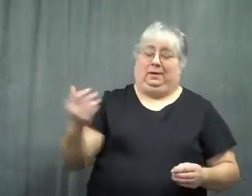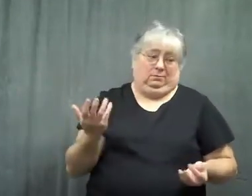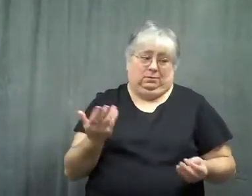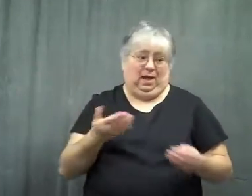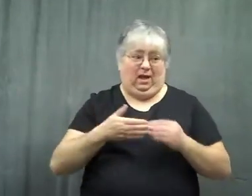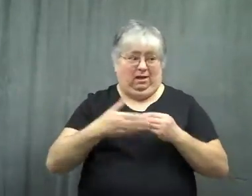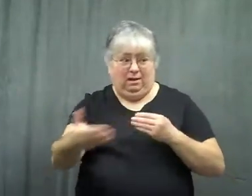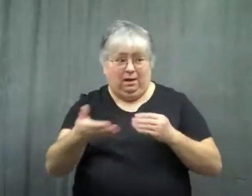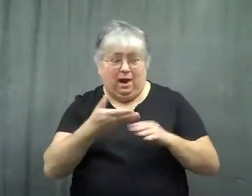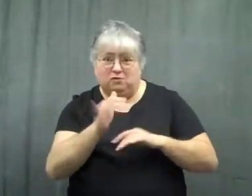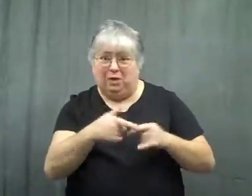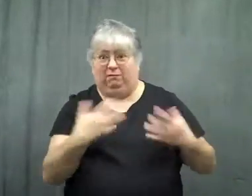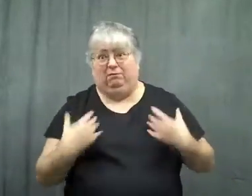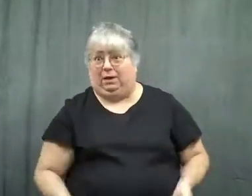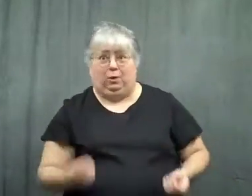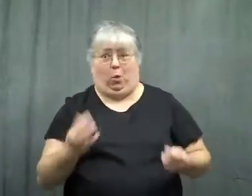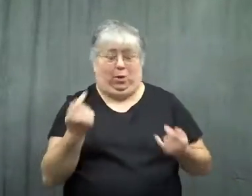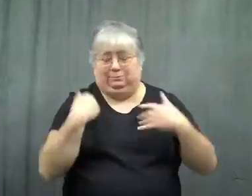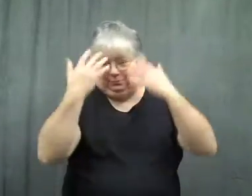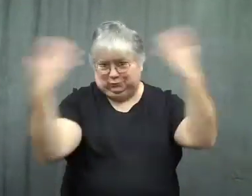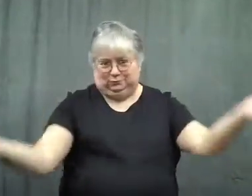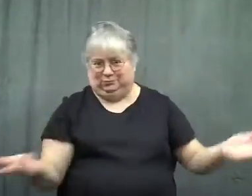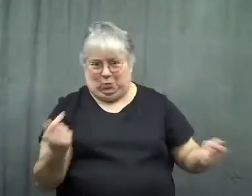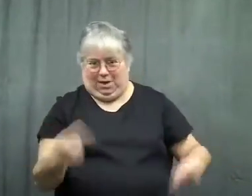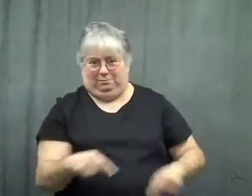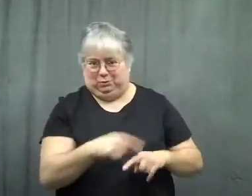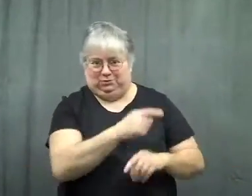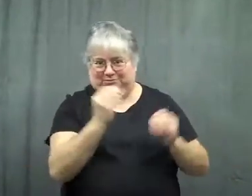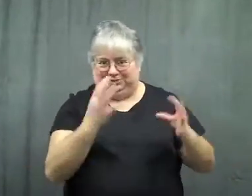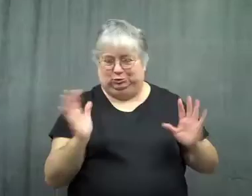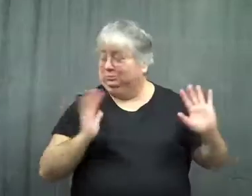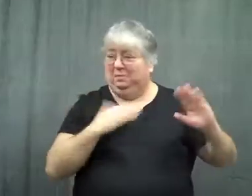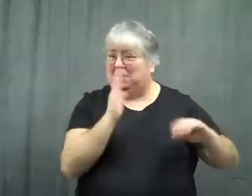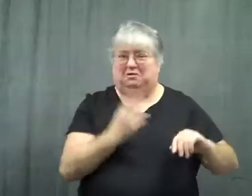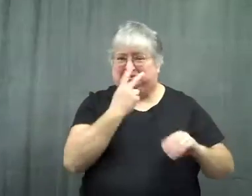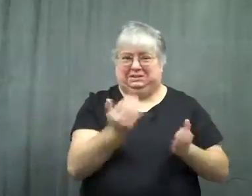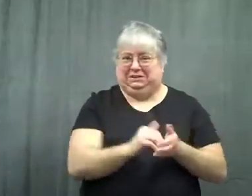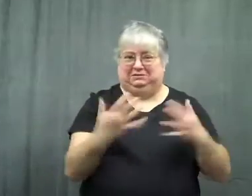He might have fainted after that, I don't know. I never saw him again.